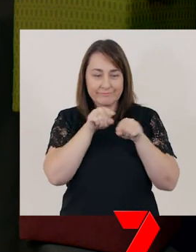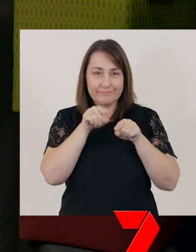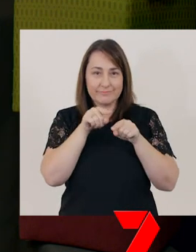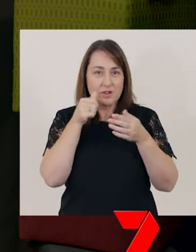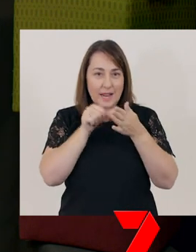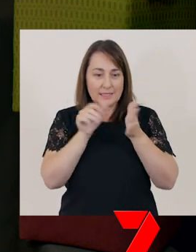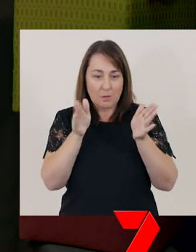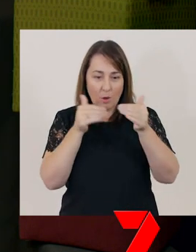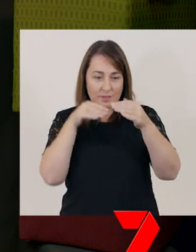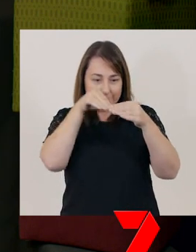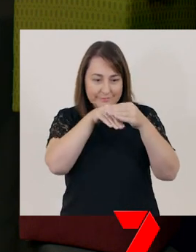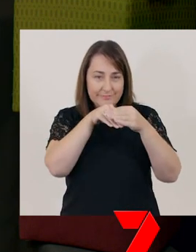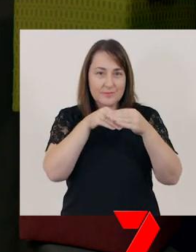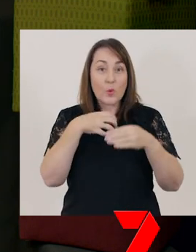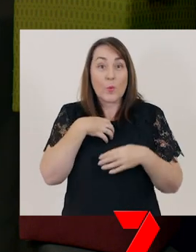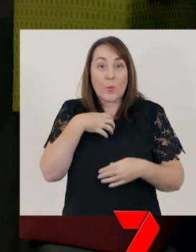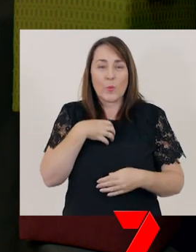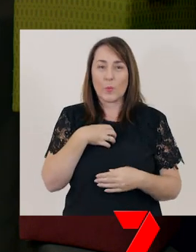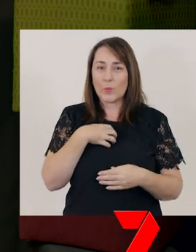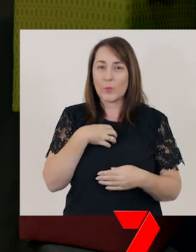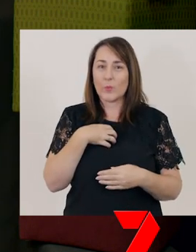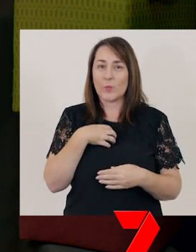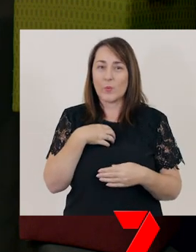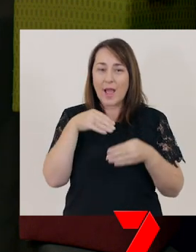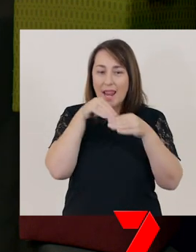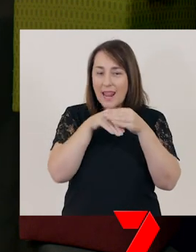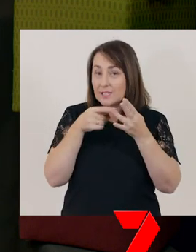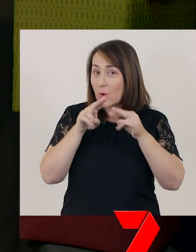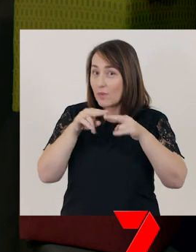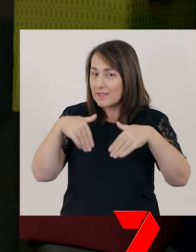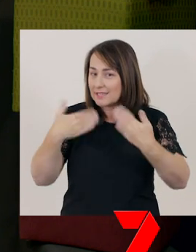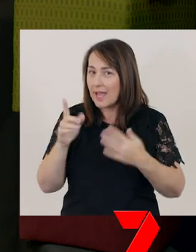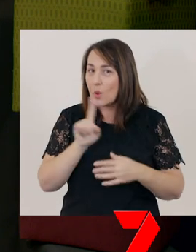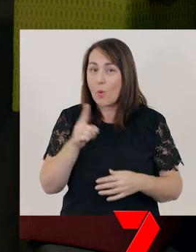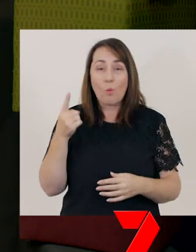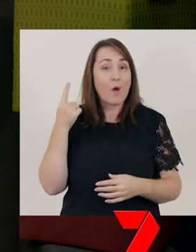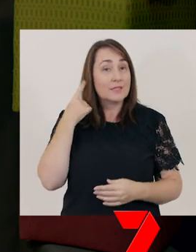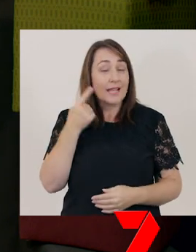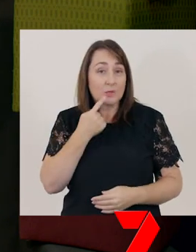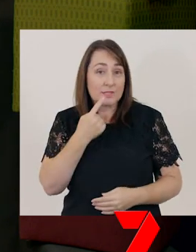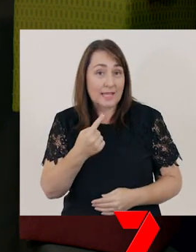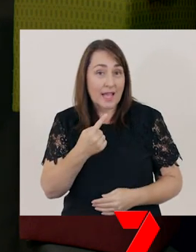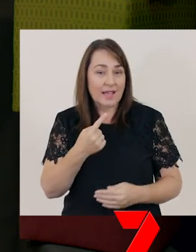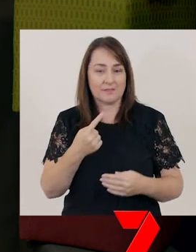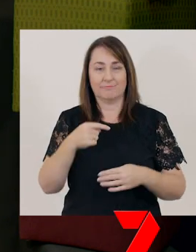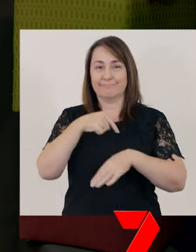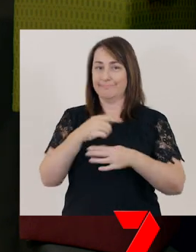[sings] Letter of the day, what sound do you say? It’s time to play ‘letter of the day’.